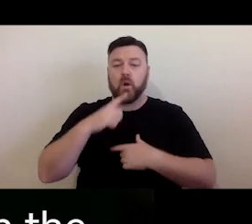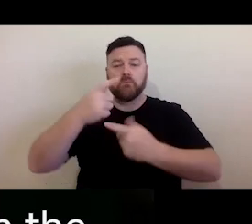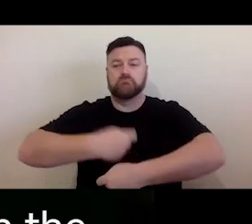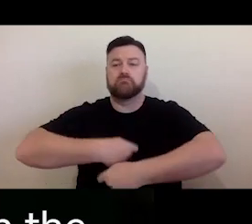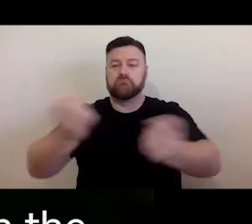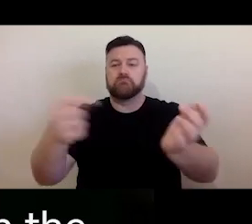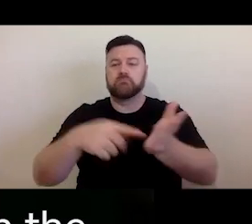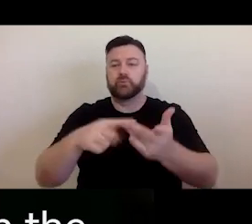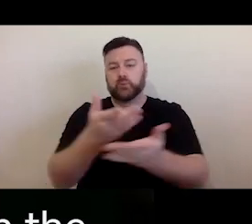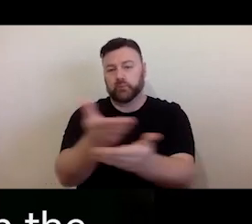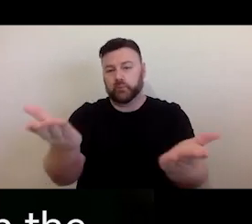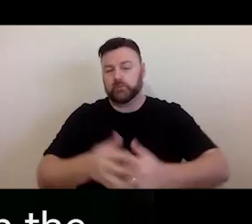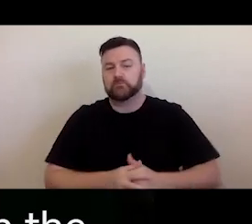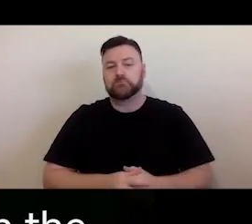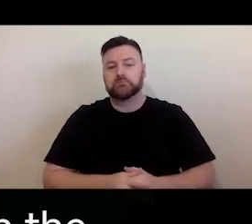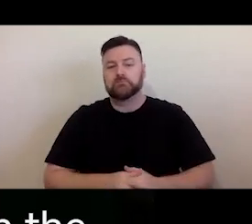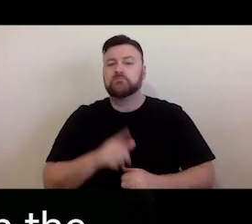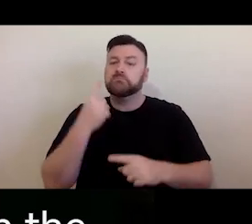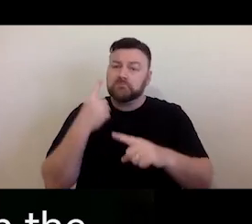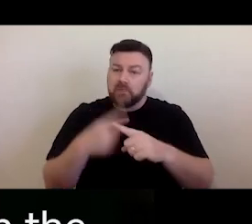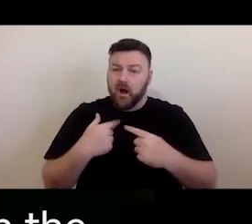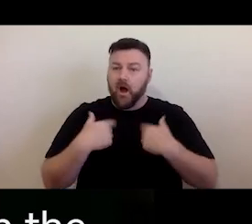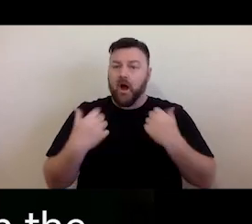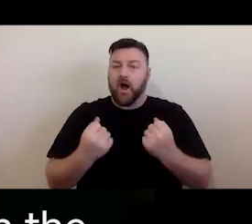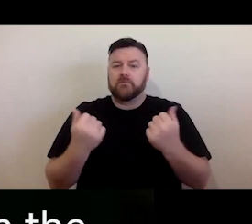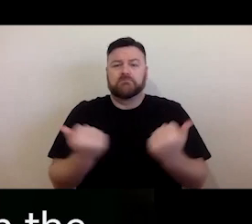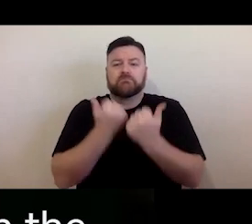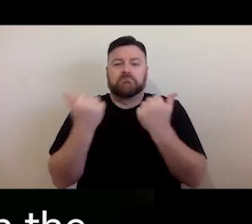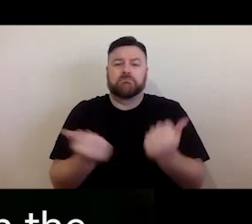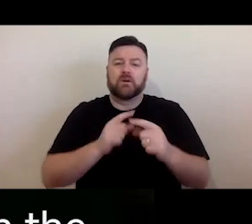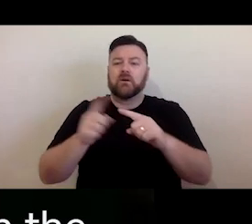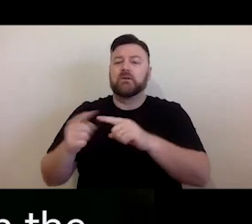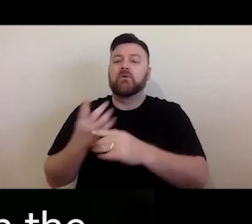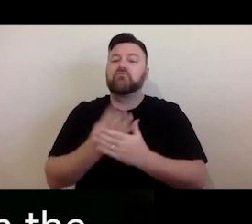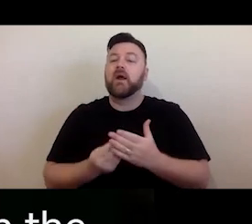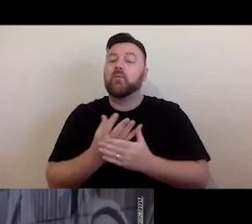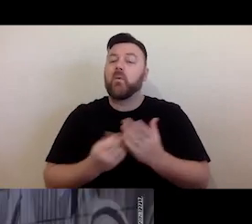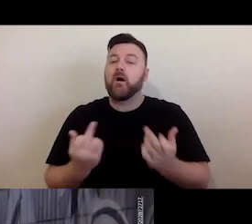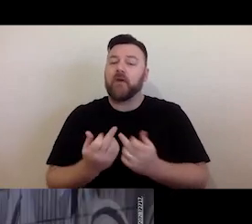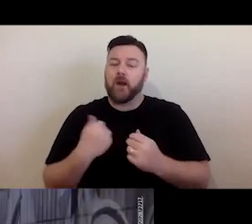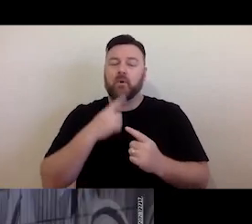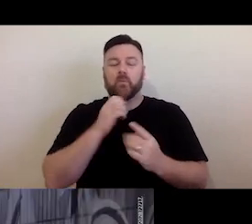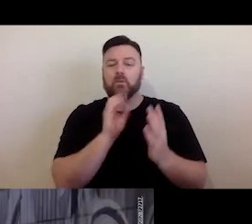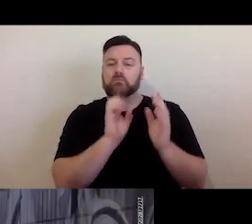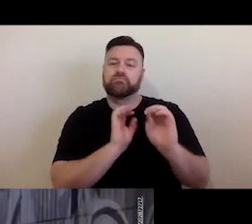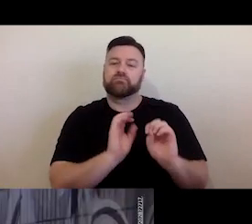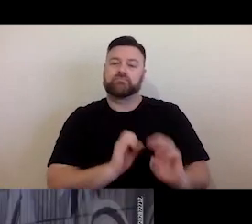Plus, there is other resources available which I will list at the end of the session. Also, if you